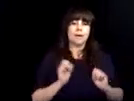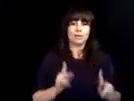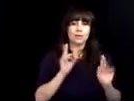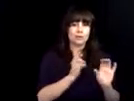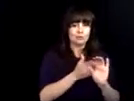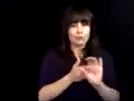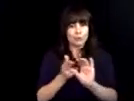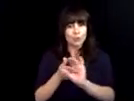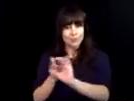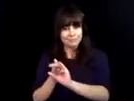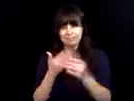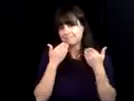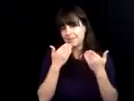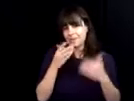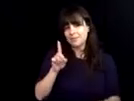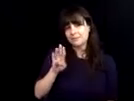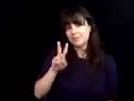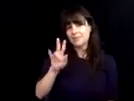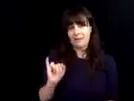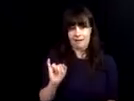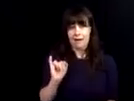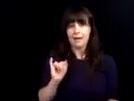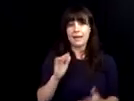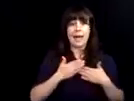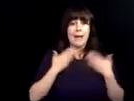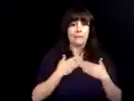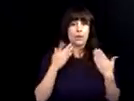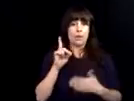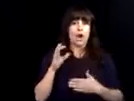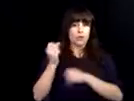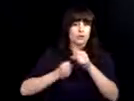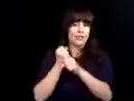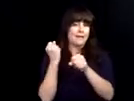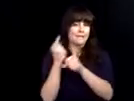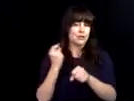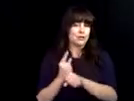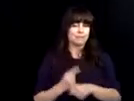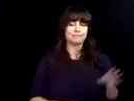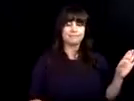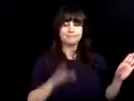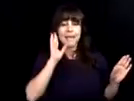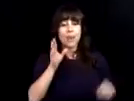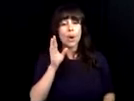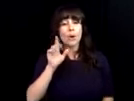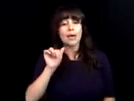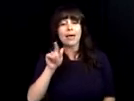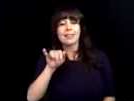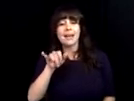robotics and web-based development. I have learned a lot and I was happy to have the opportunity to partake in them. Thank you, dbvi and define me and allowed me to grow and succeed throughout my life. Hello, I have attended several tech-based camps like robotics and web-based development. I have learned a lot and I was happy to have the